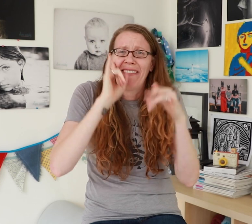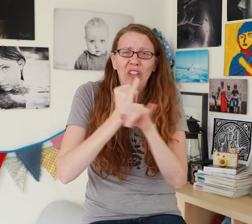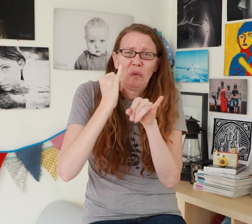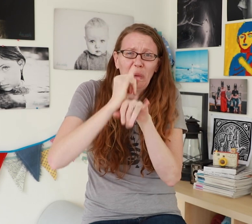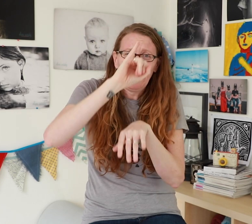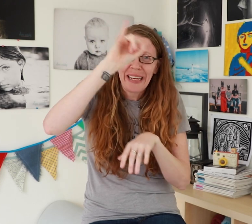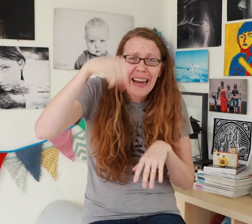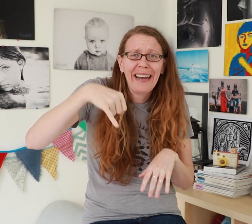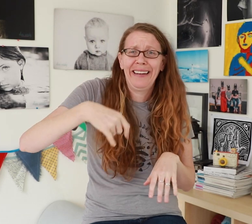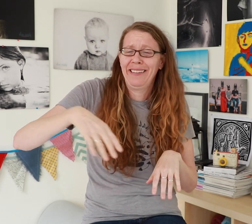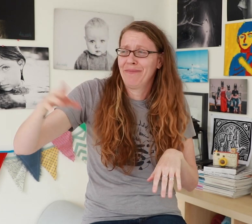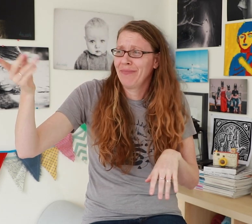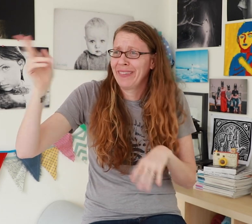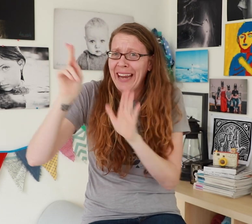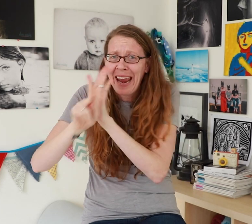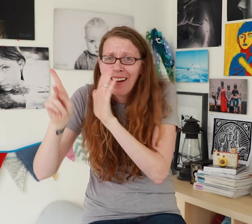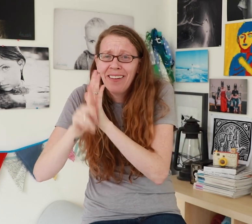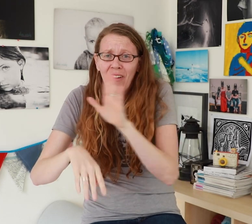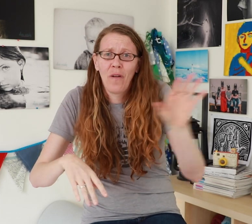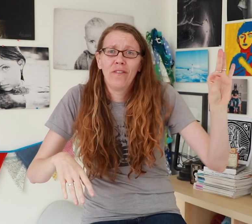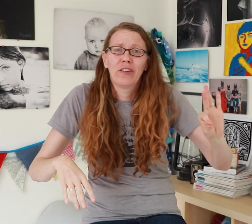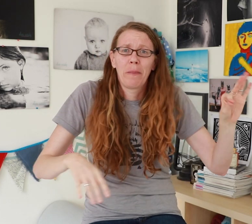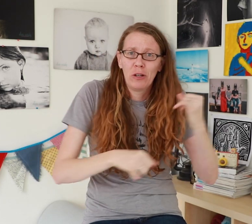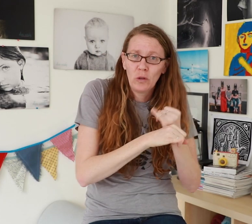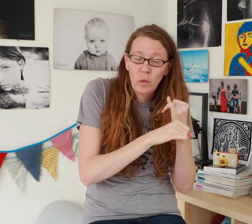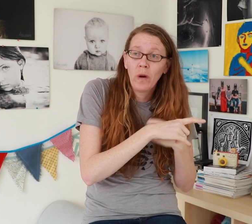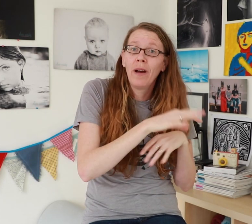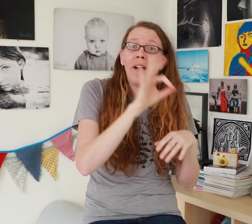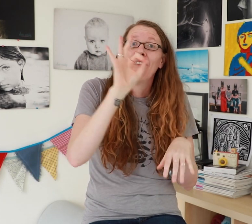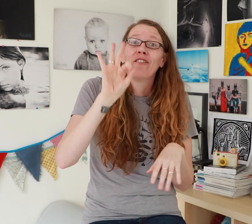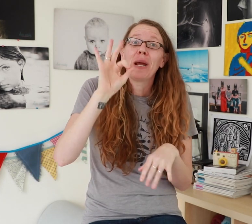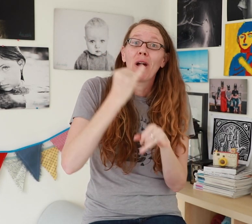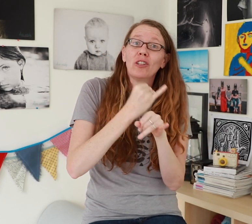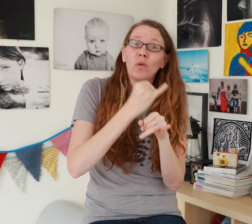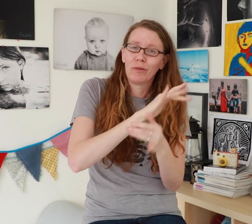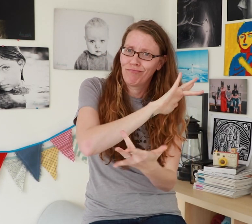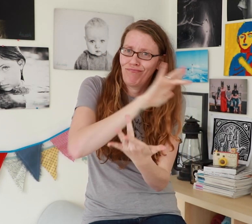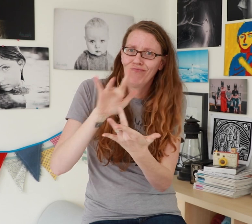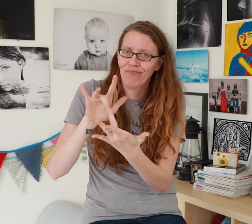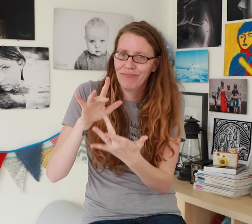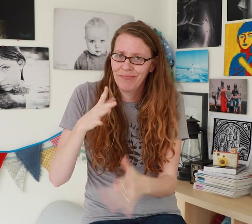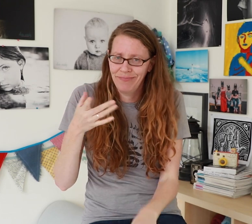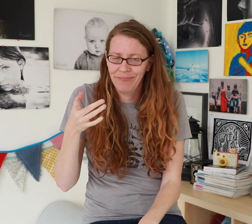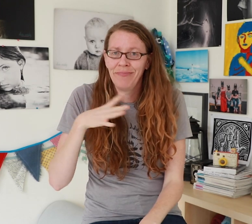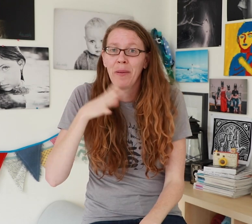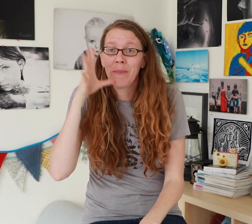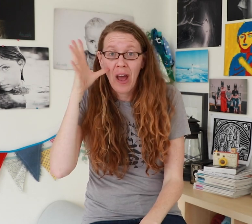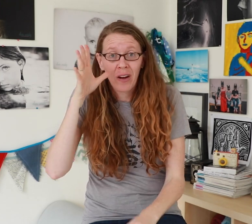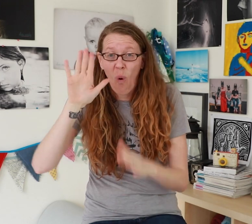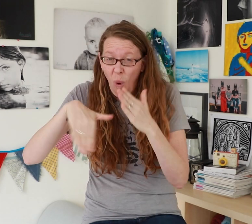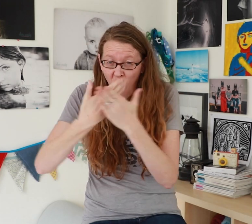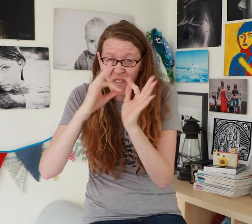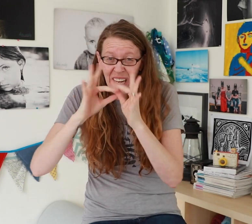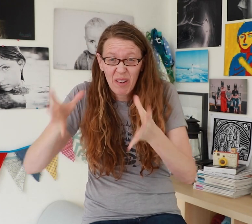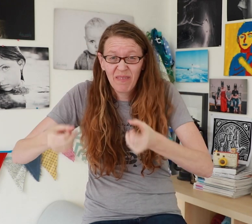schools for the deaf such as Indiana School for the Deaf, Kendall Demonstration School for the Deaf, and California School for the Deaf in Fremont (CSDF). CSDF replied back and before we knew it, my entire family uprooted to